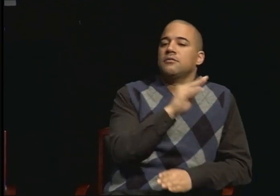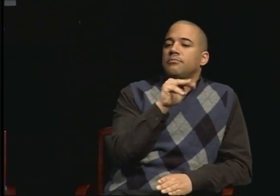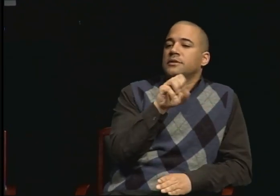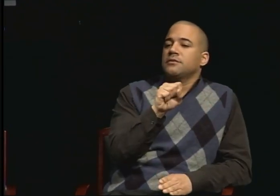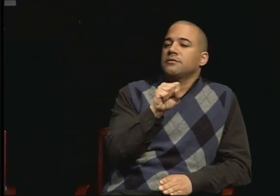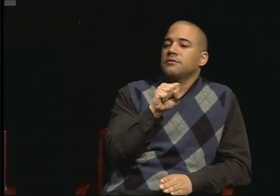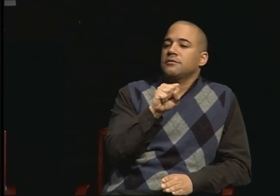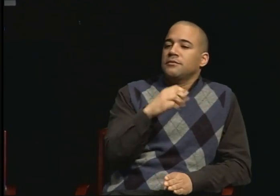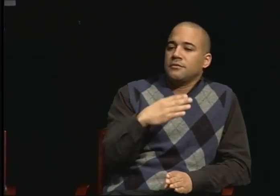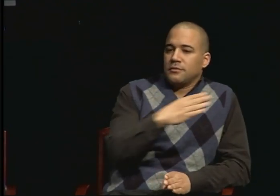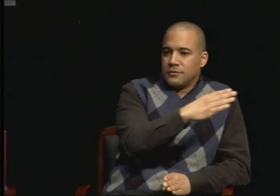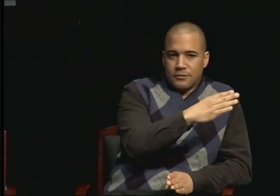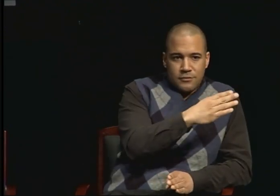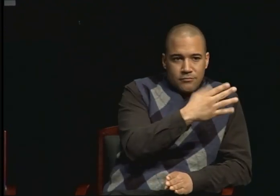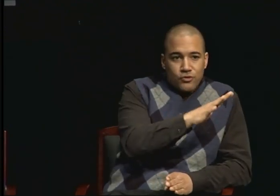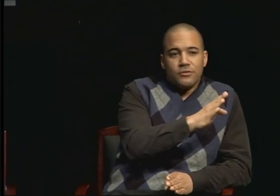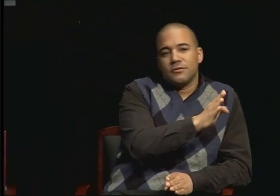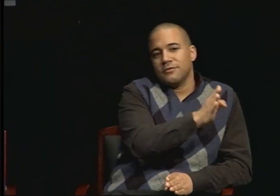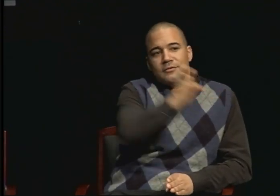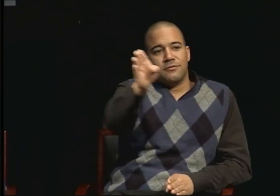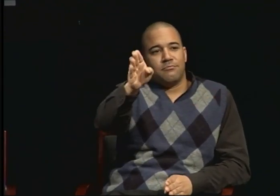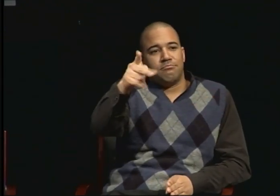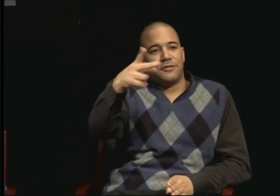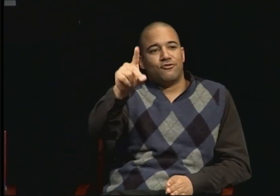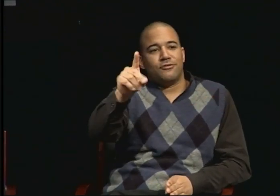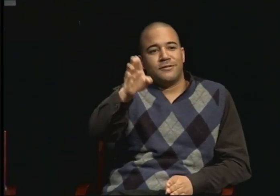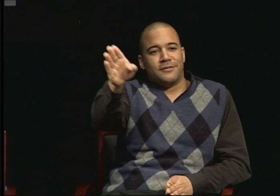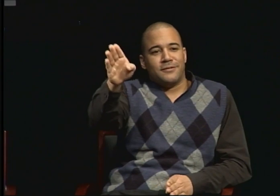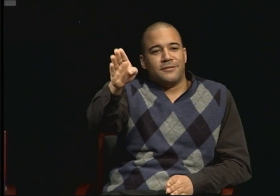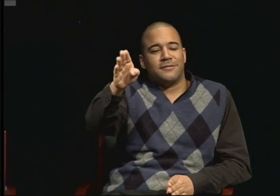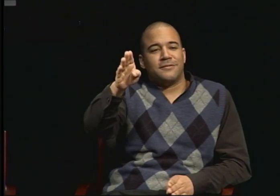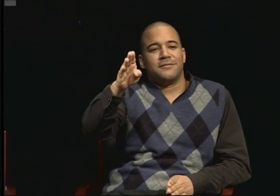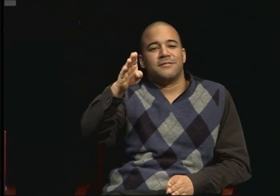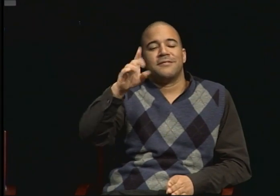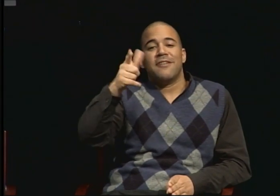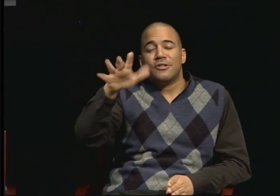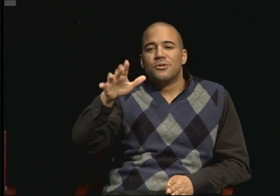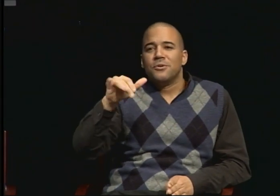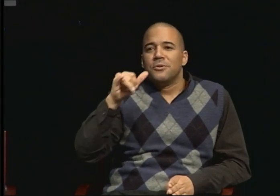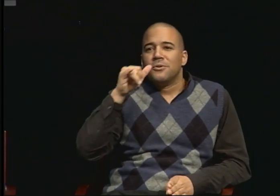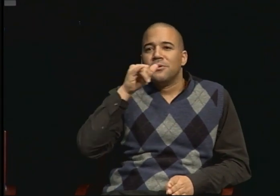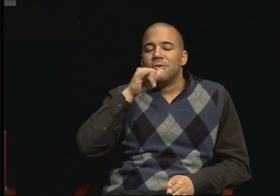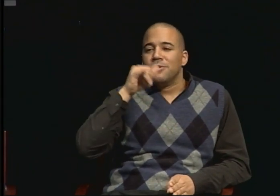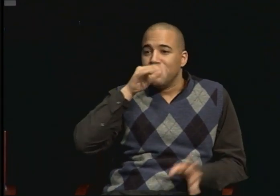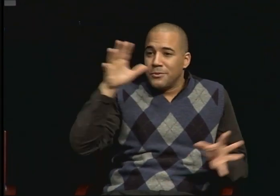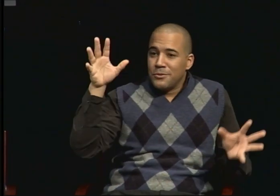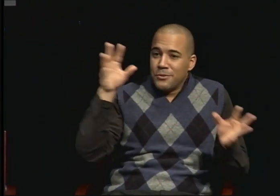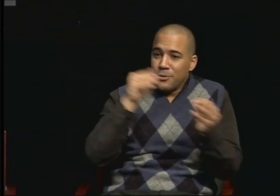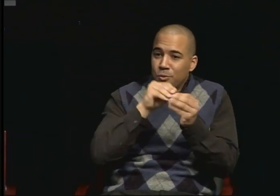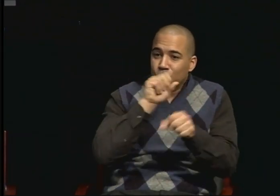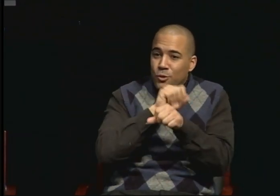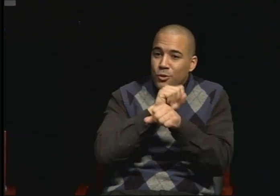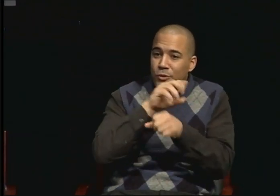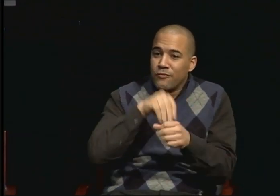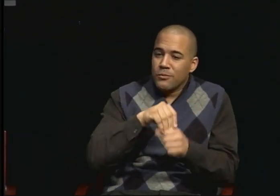So it was a lot of work thinking about it in hindsight. I wish I had gone directly into the PhD program